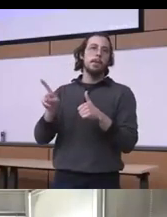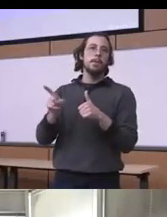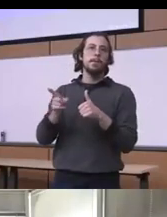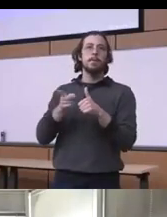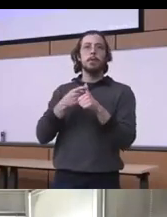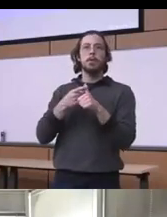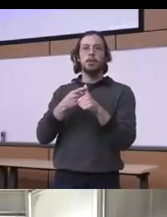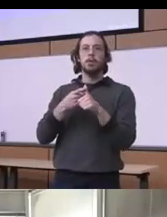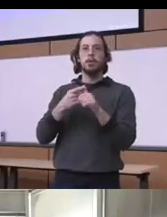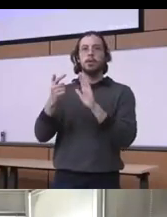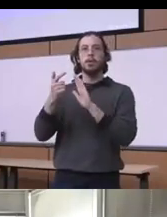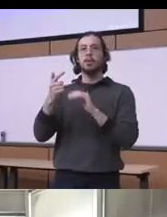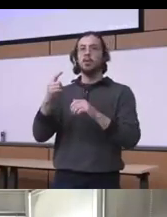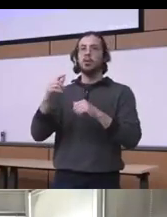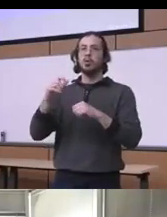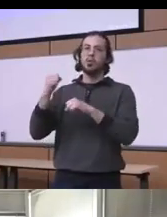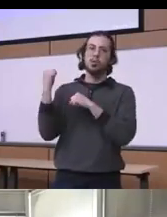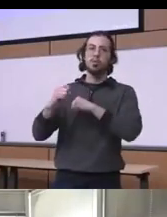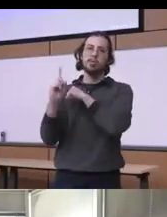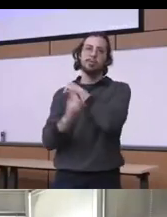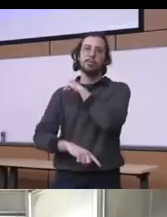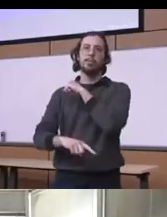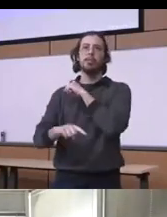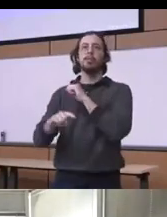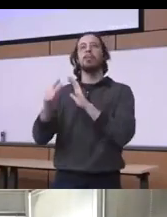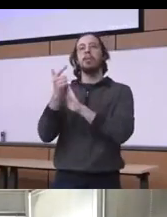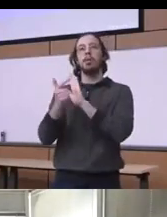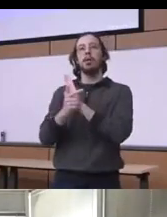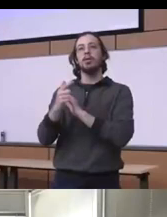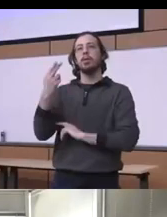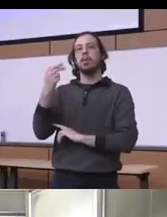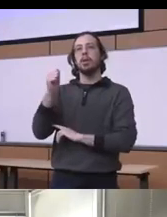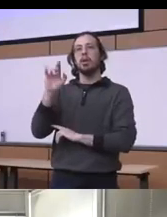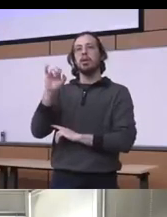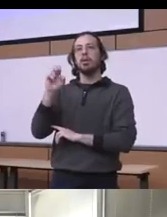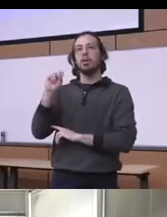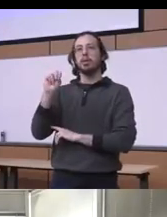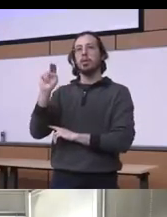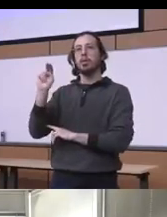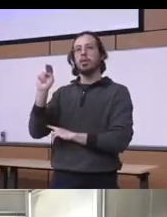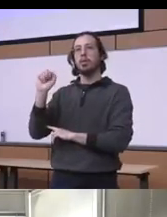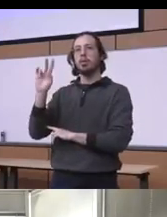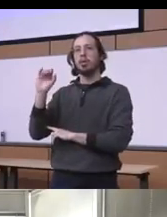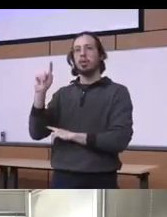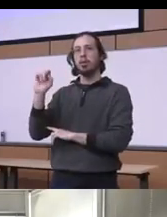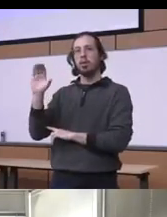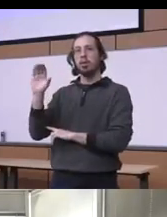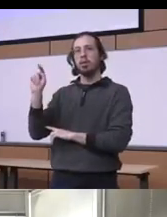punitive drug laws was the Harrison narcotic Tax Act of 1914 which at that time established was